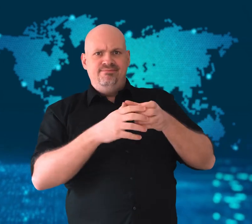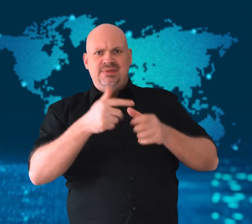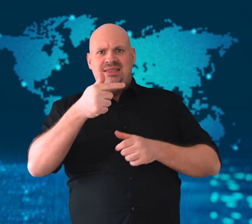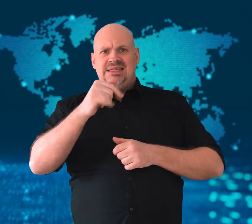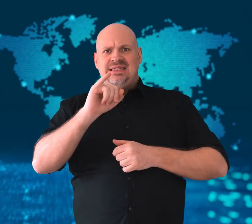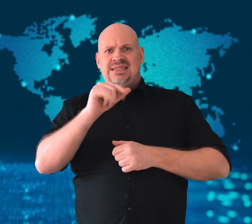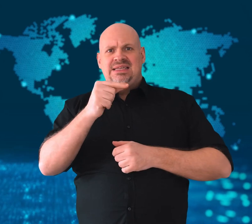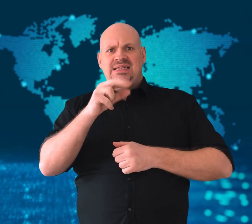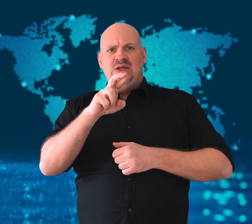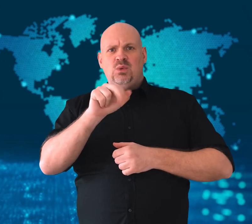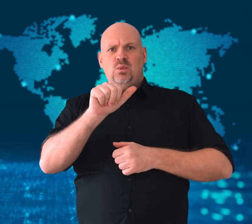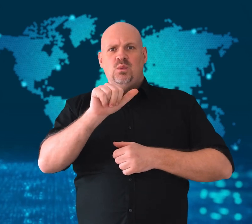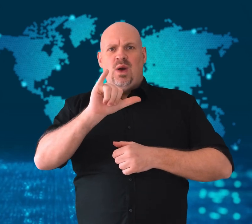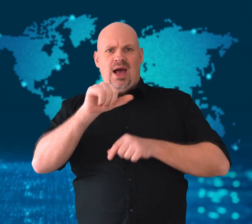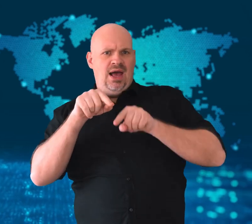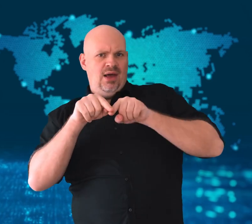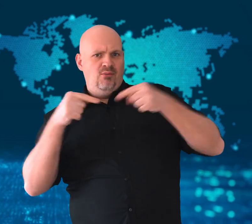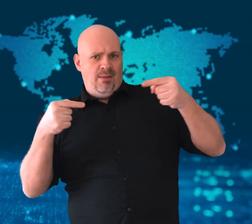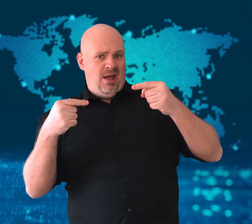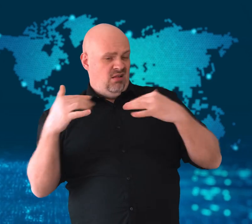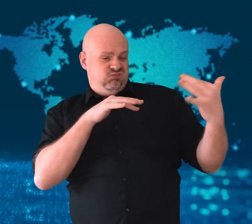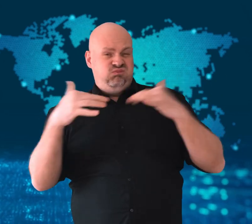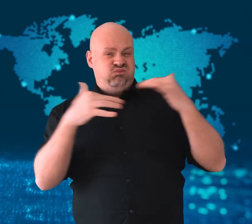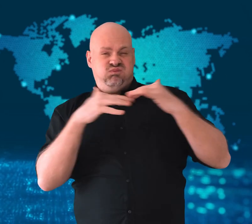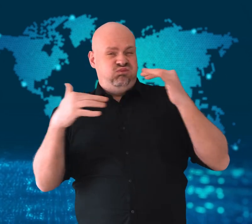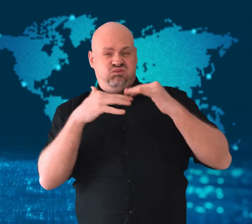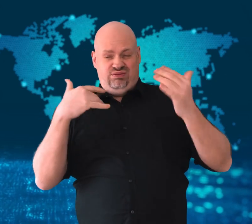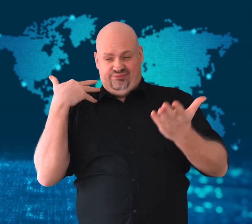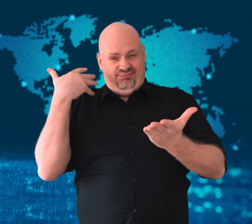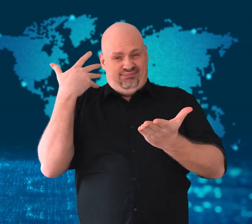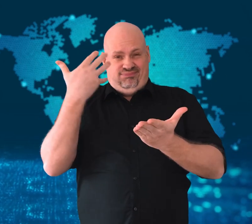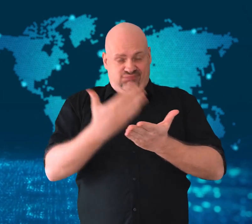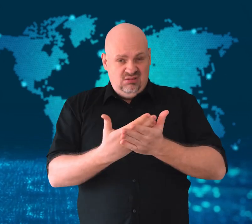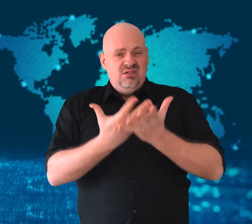left tens of thousands of people killed.